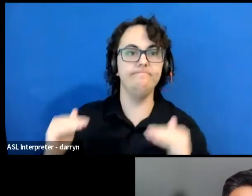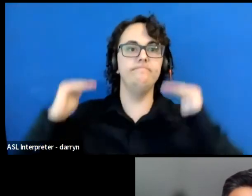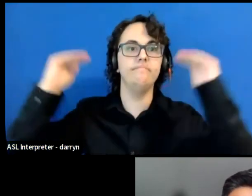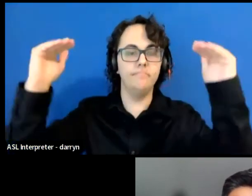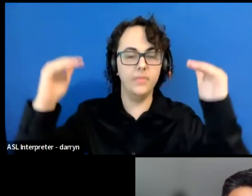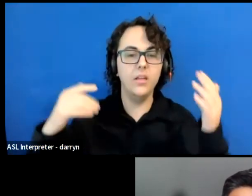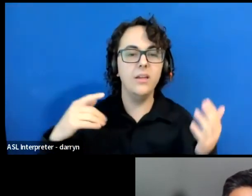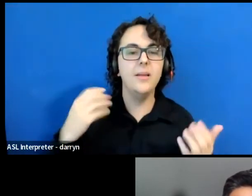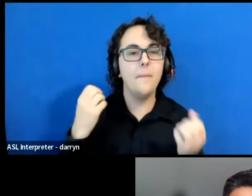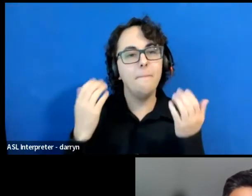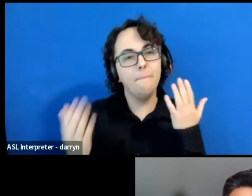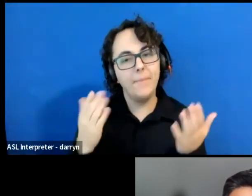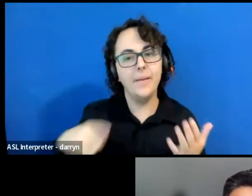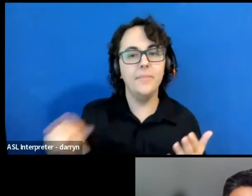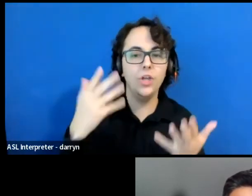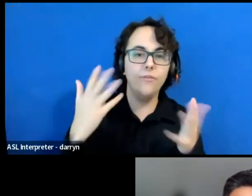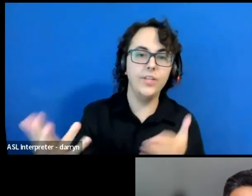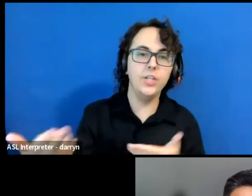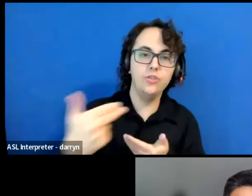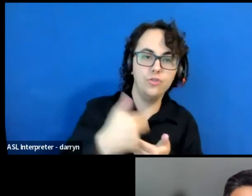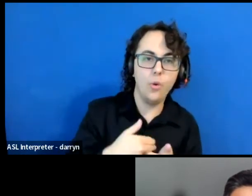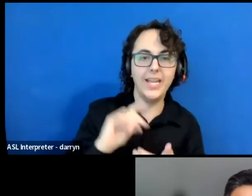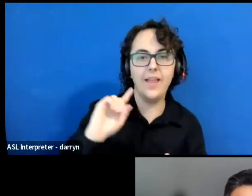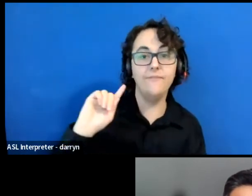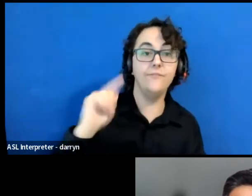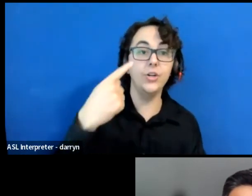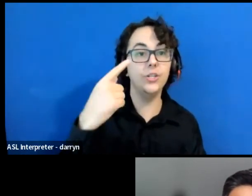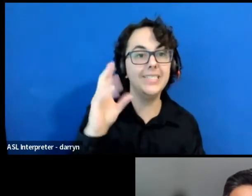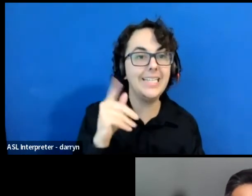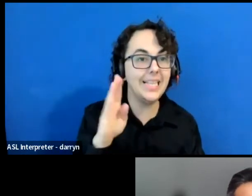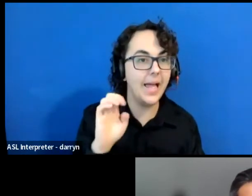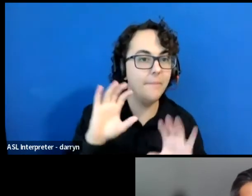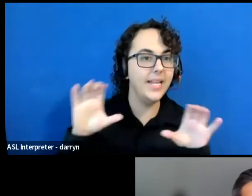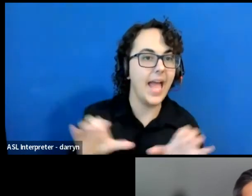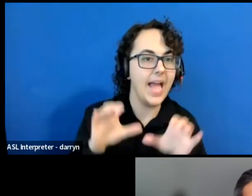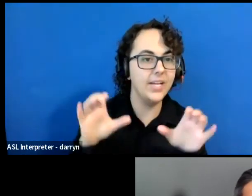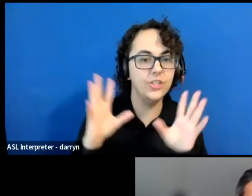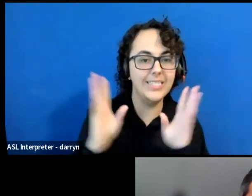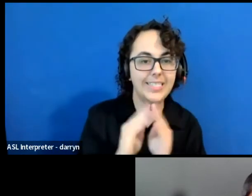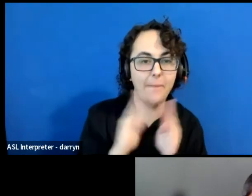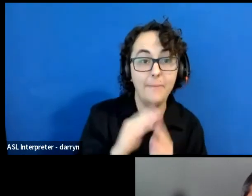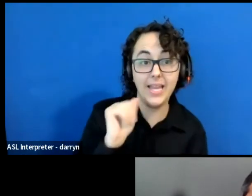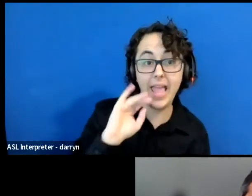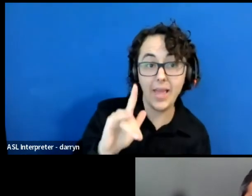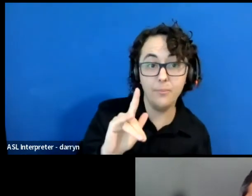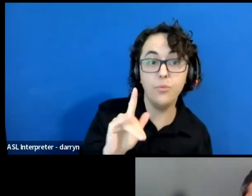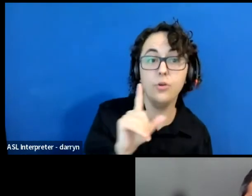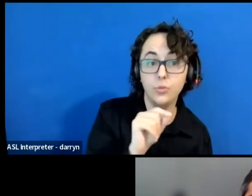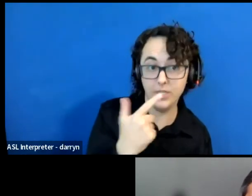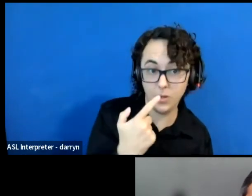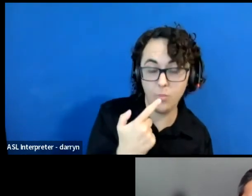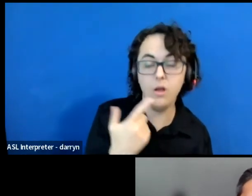for our first climate action summit in April of this year, or perhaps participated in the climate track